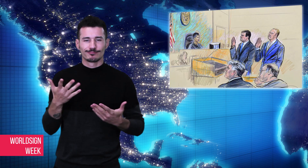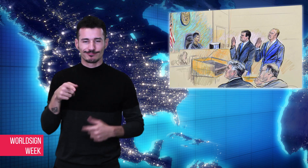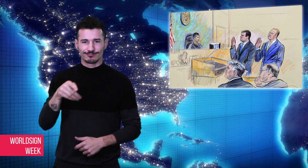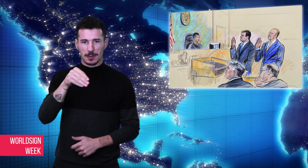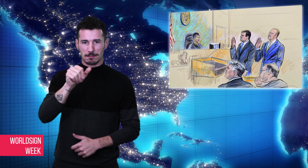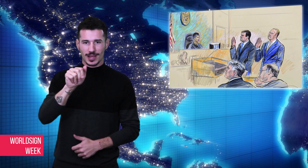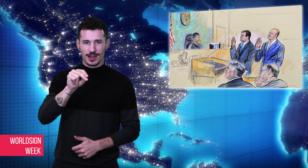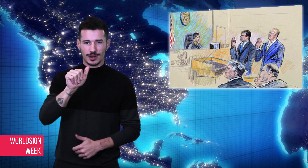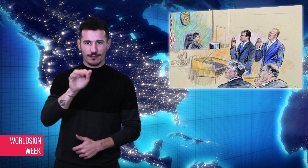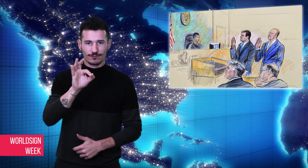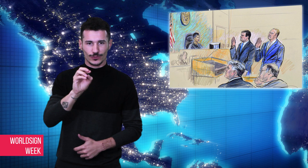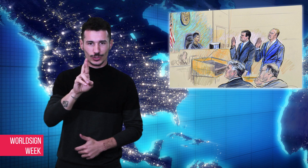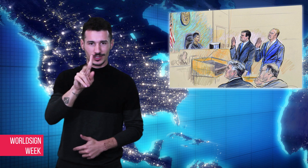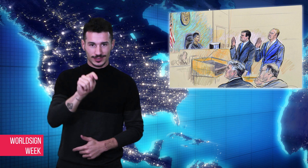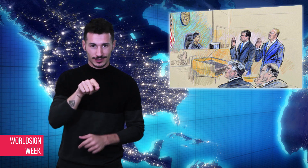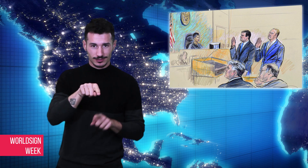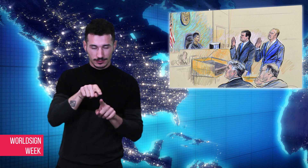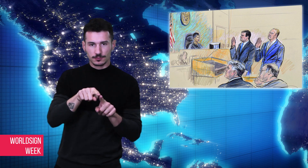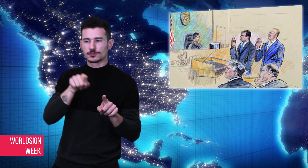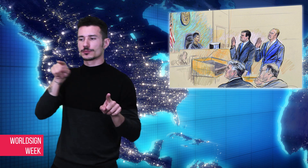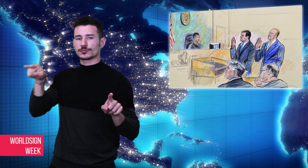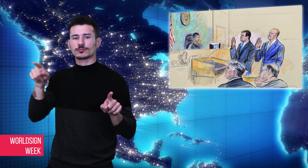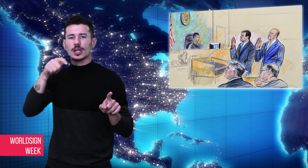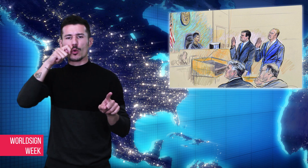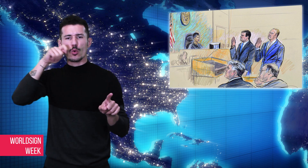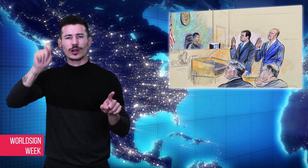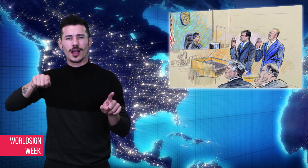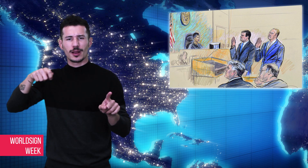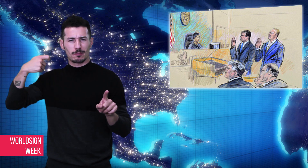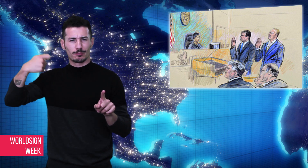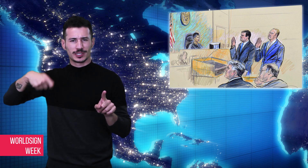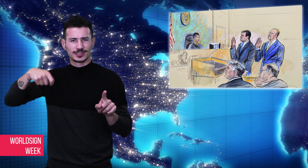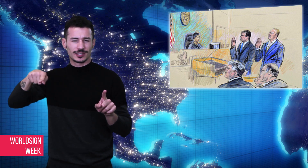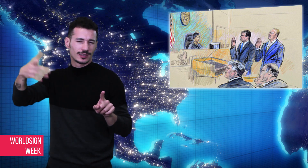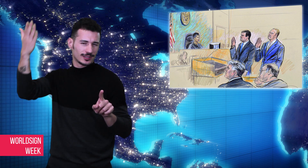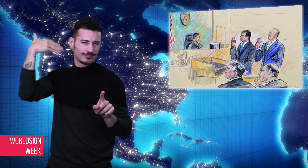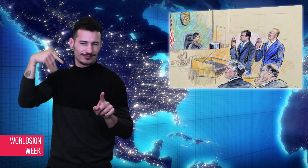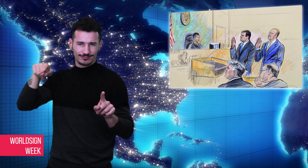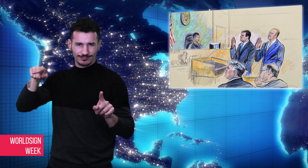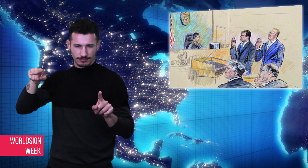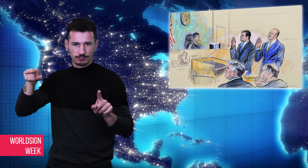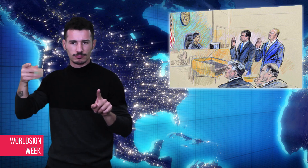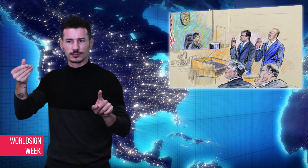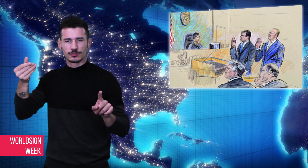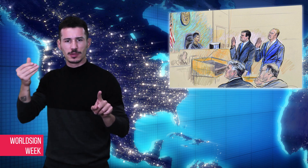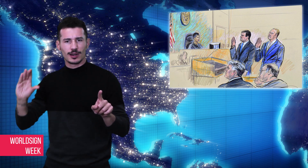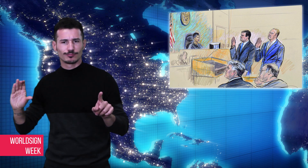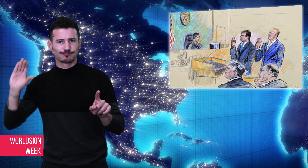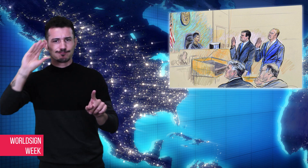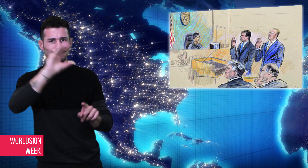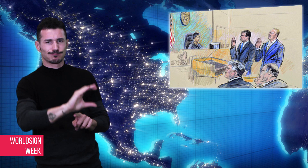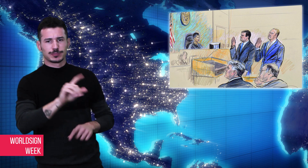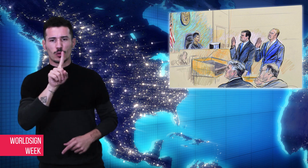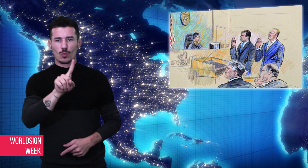last year during the U.S. presidential campaign for accepting payments of $12